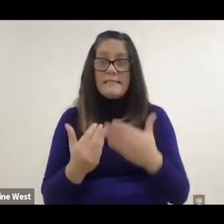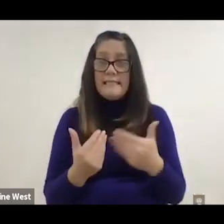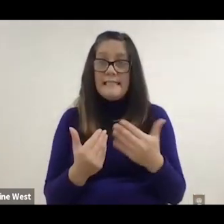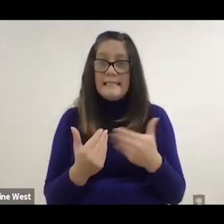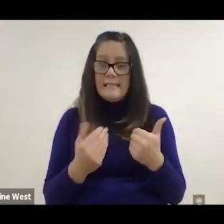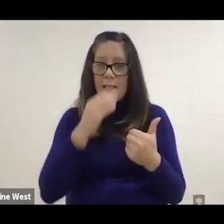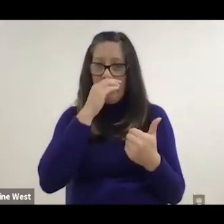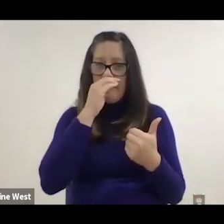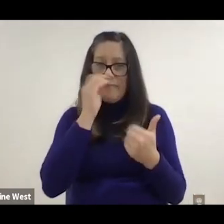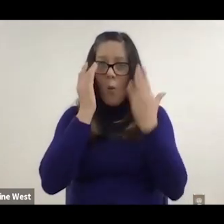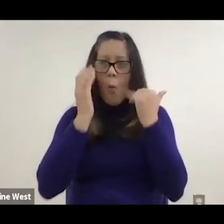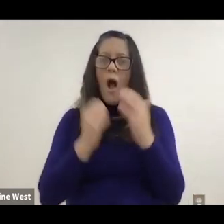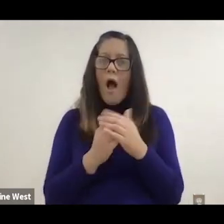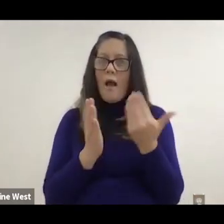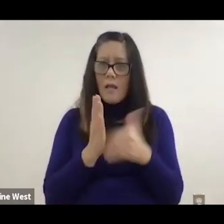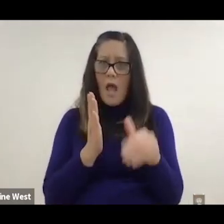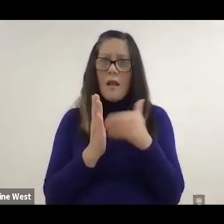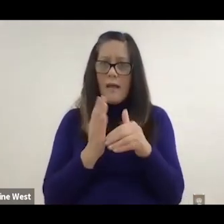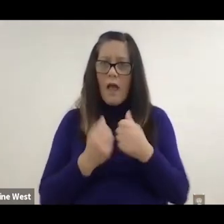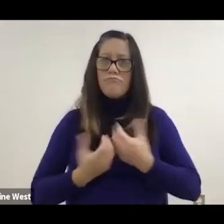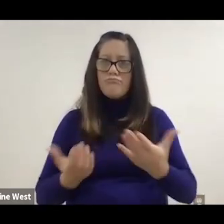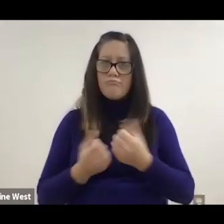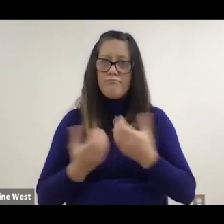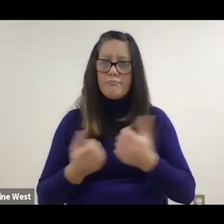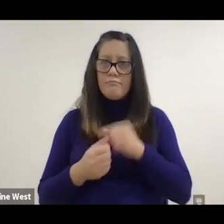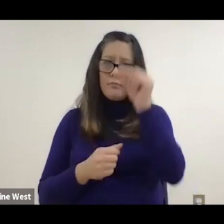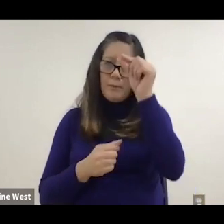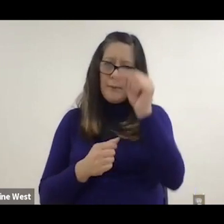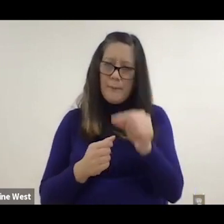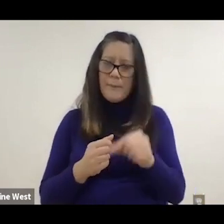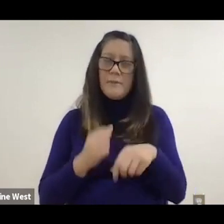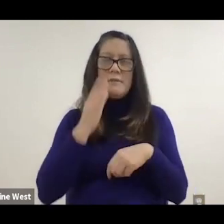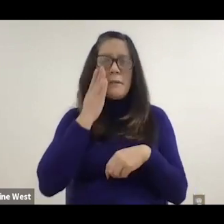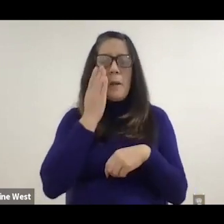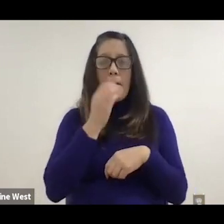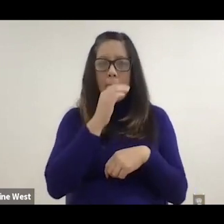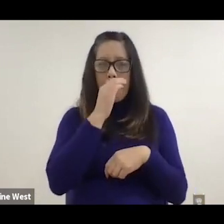That's because of fatigue fractures and you can see the same thing in metals and so.